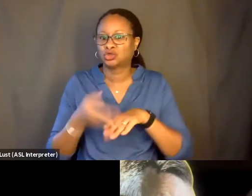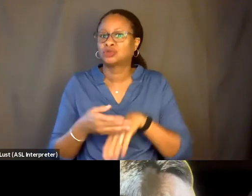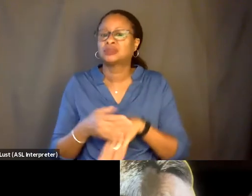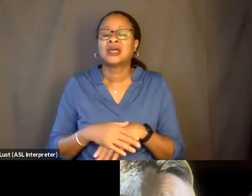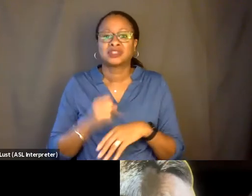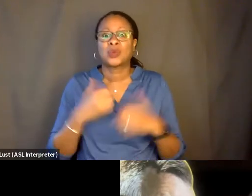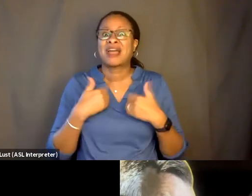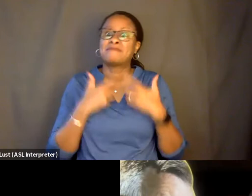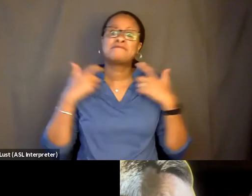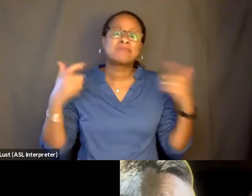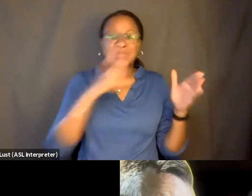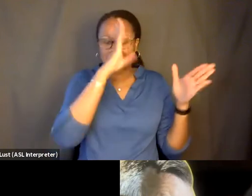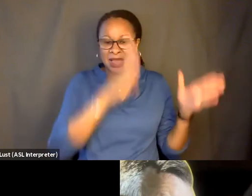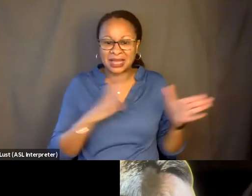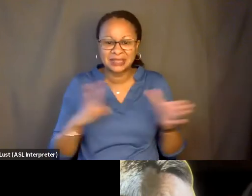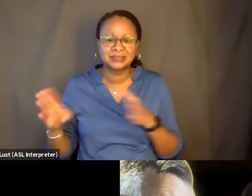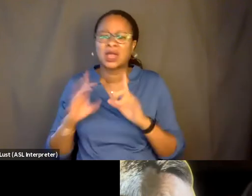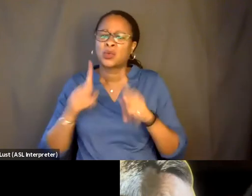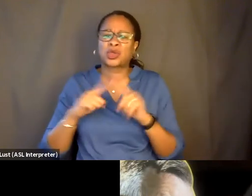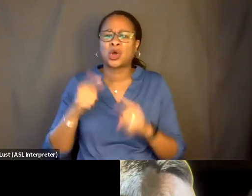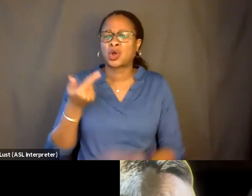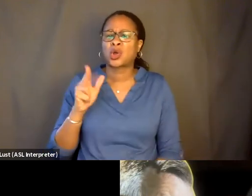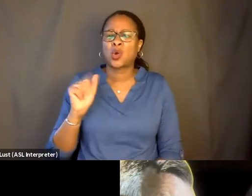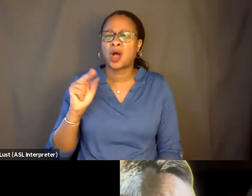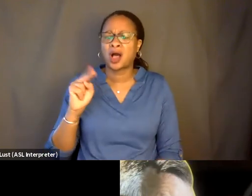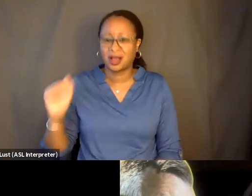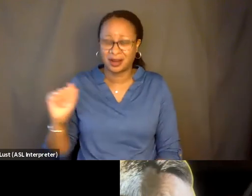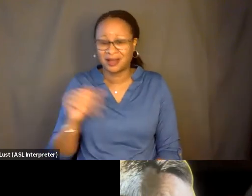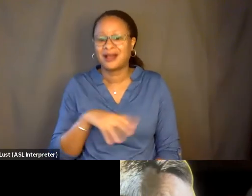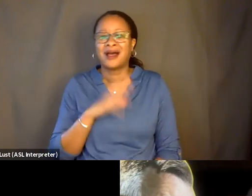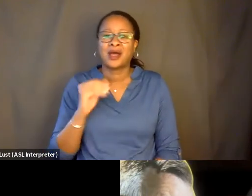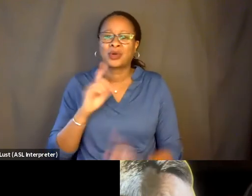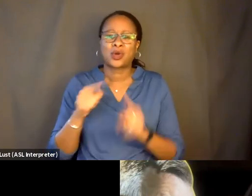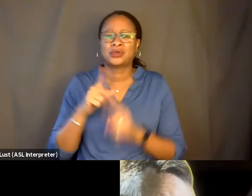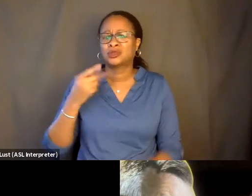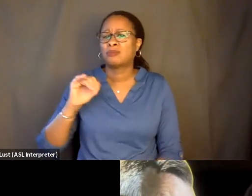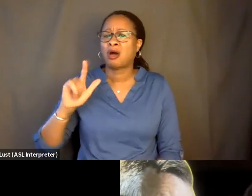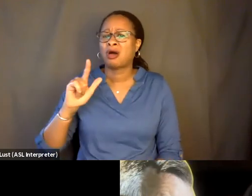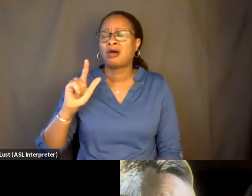Like, we were going to Ghana, to Pa Willie's 6-Feet Deep Shop. We were going, you know, to put him